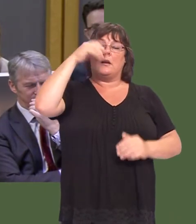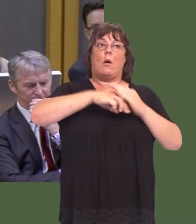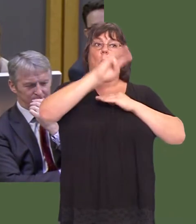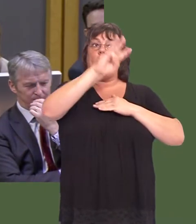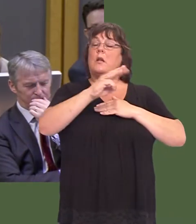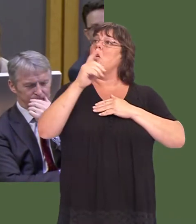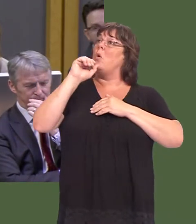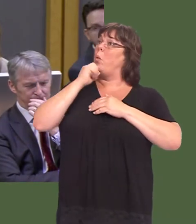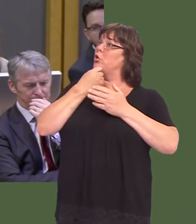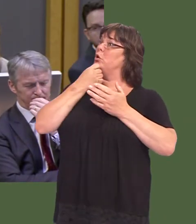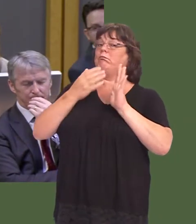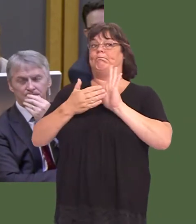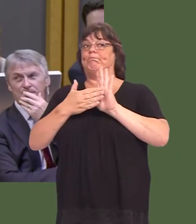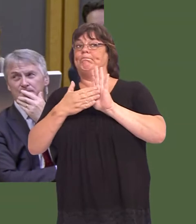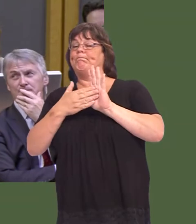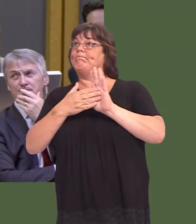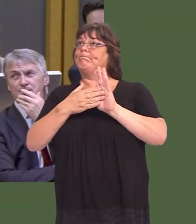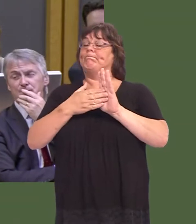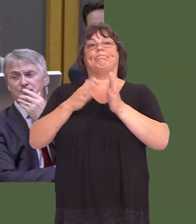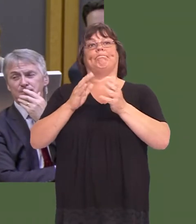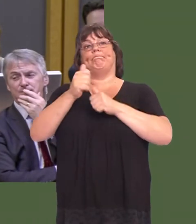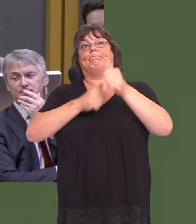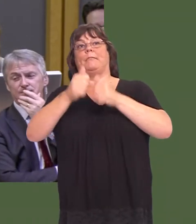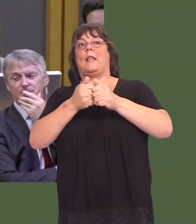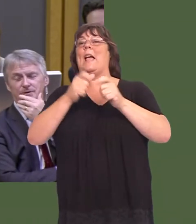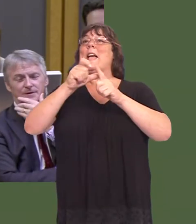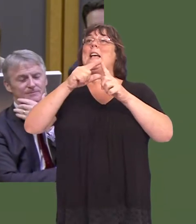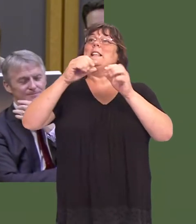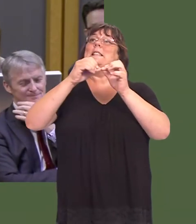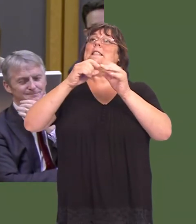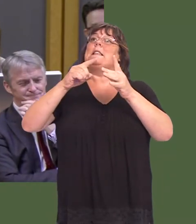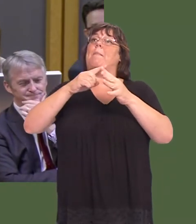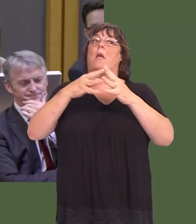Would you also join me in welcoming the re-election of Debbie Wilcox to lead Newport City Council,